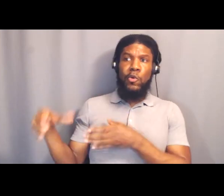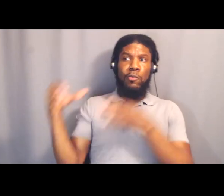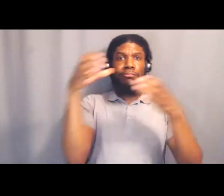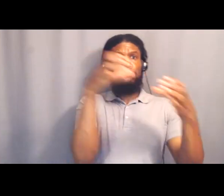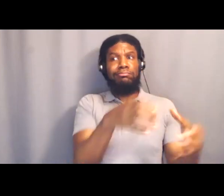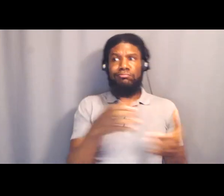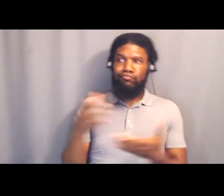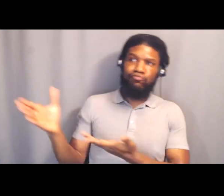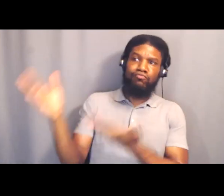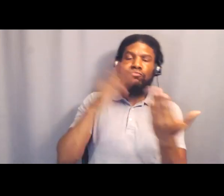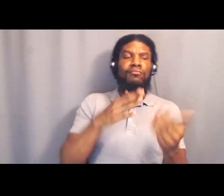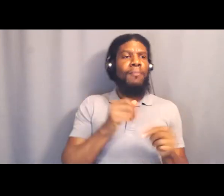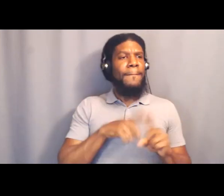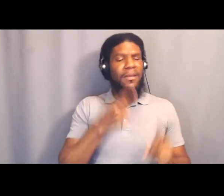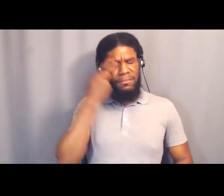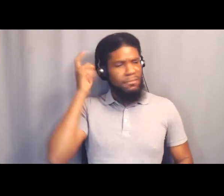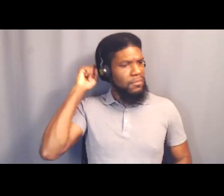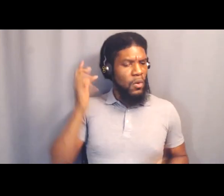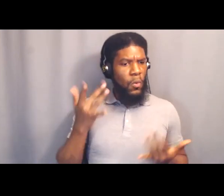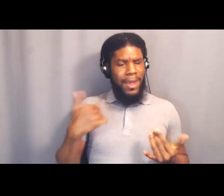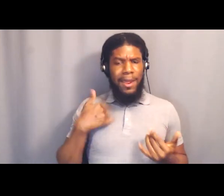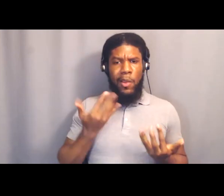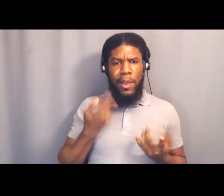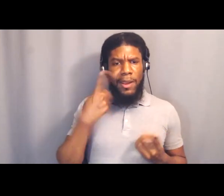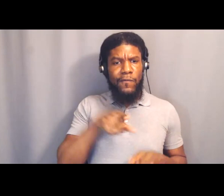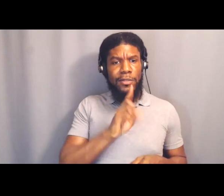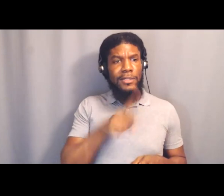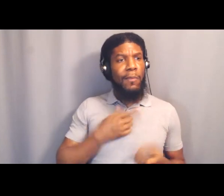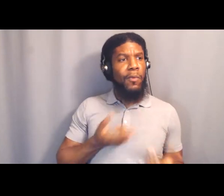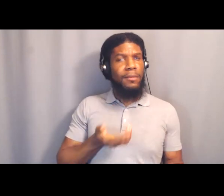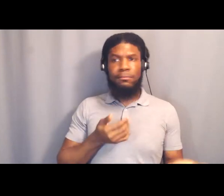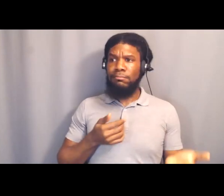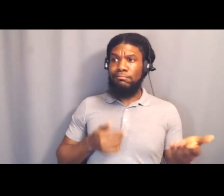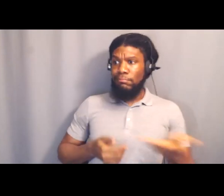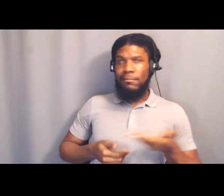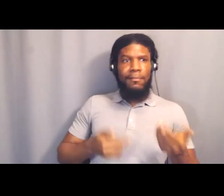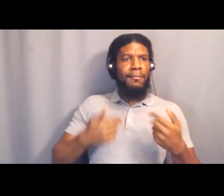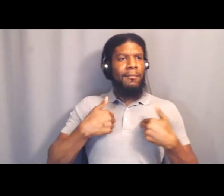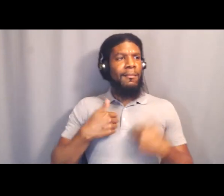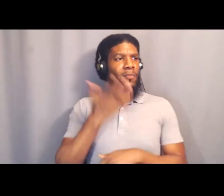Why didn't I just go? So I regret not going. I don't think anybody ever regrets going.